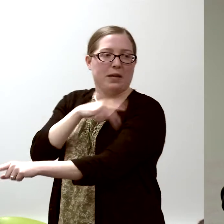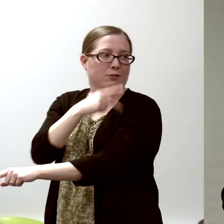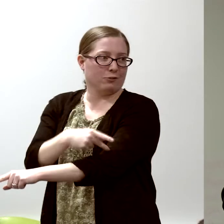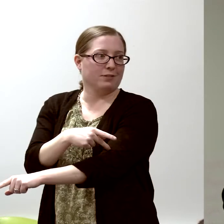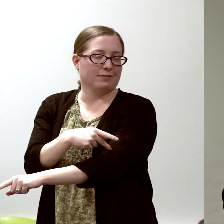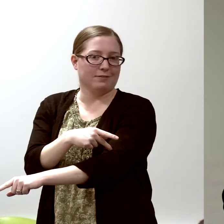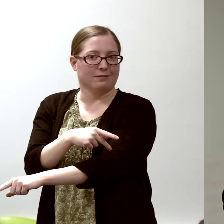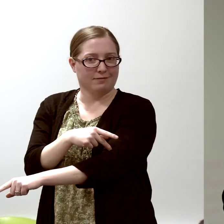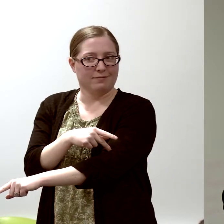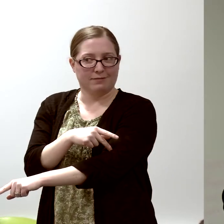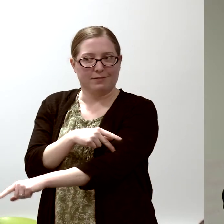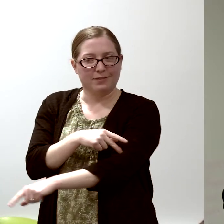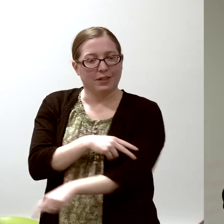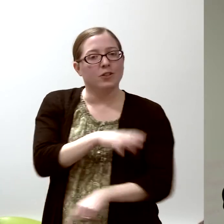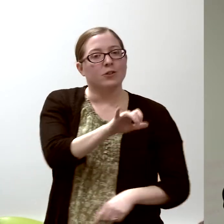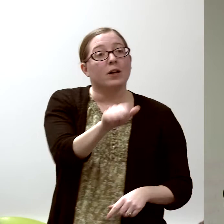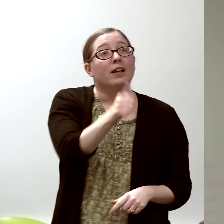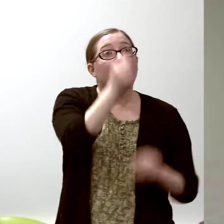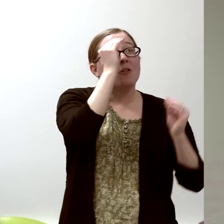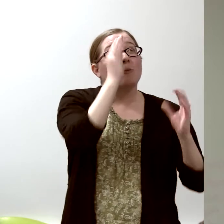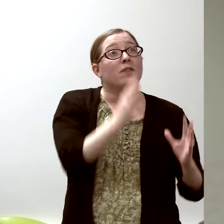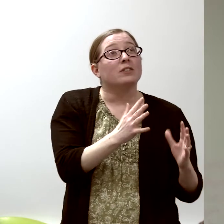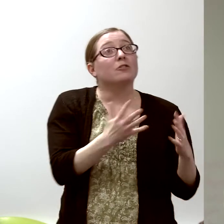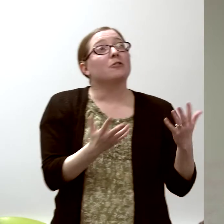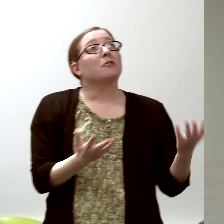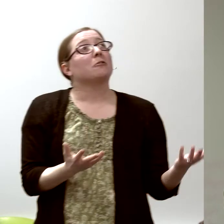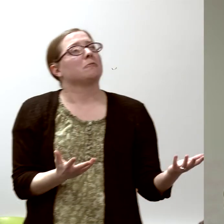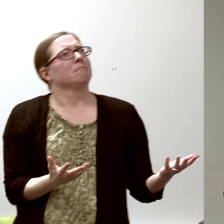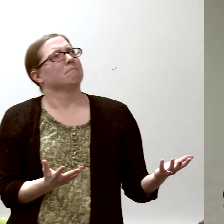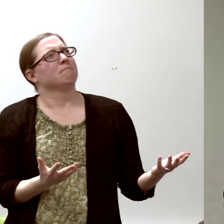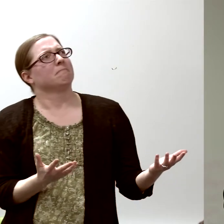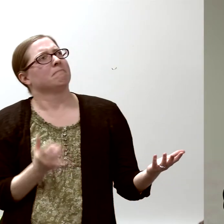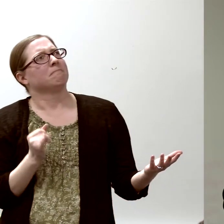So here was another teacher, and I thought,